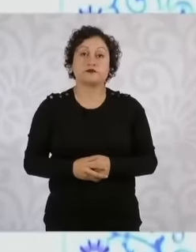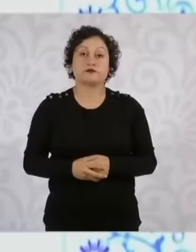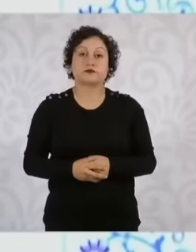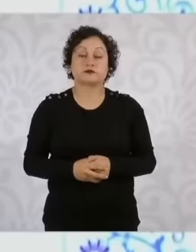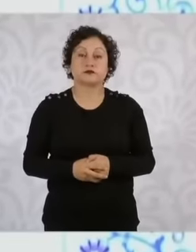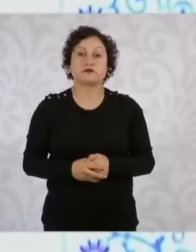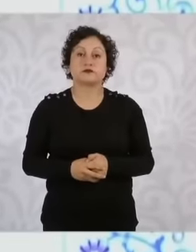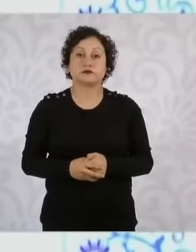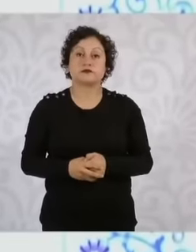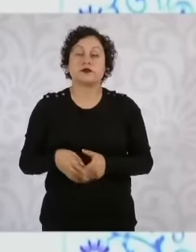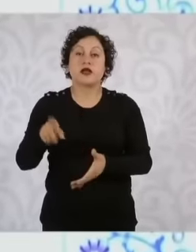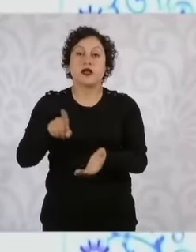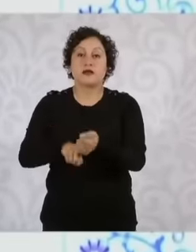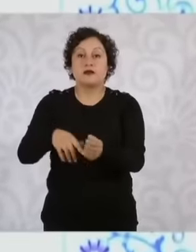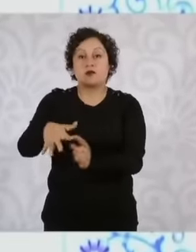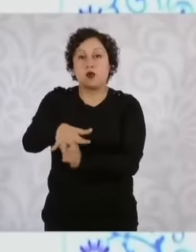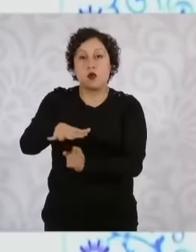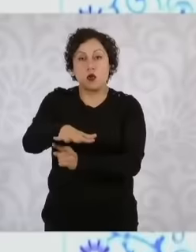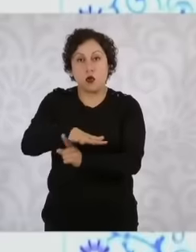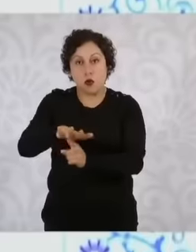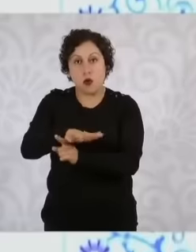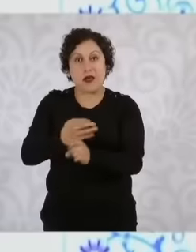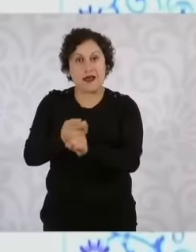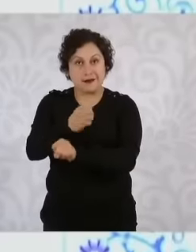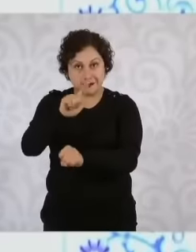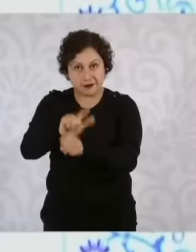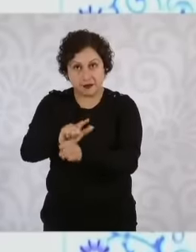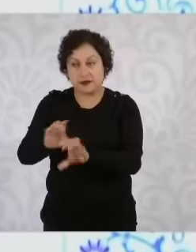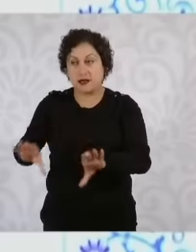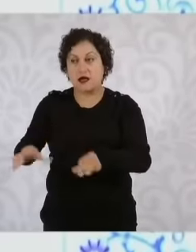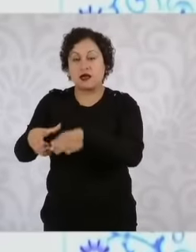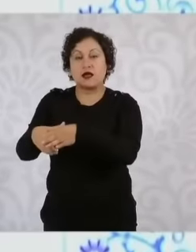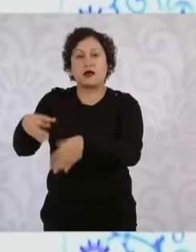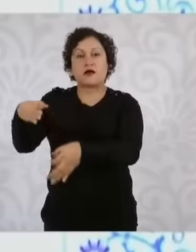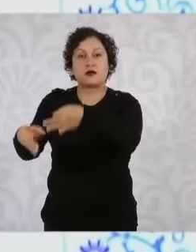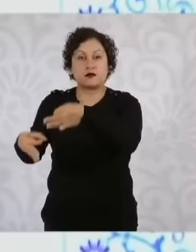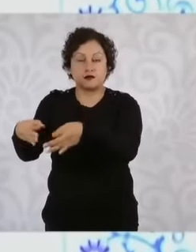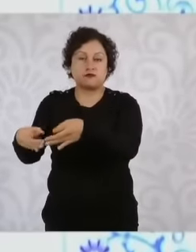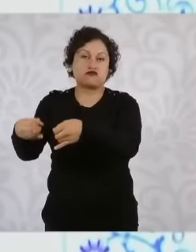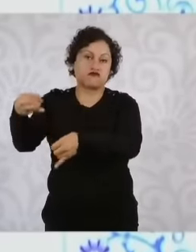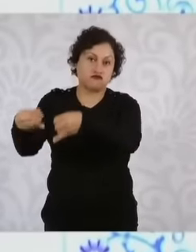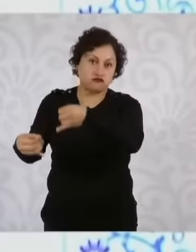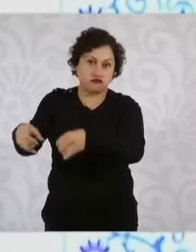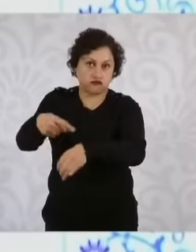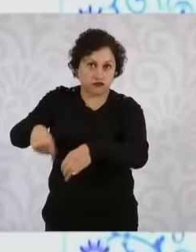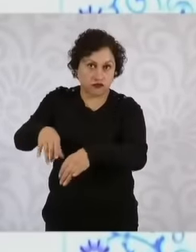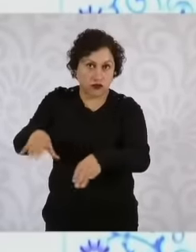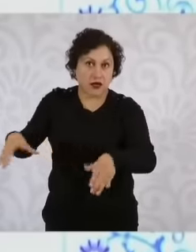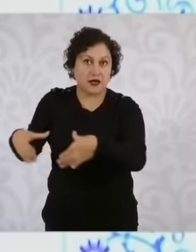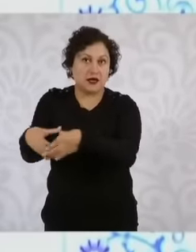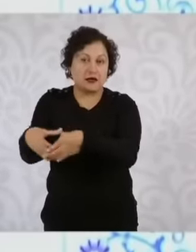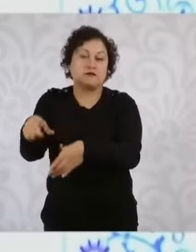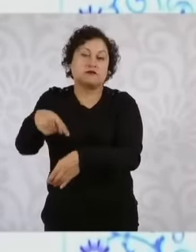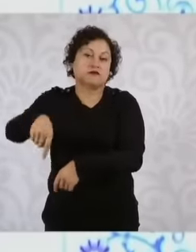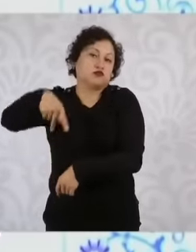local court organizations will be defined in the modification that they will make to their constitution but